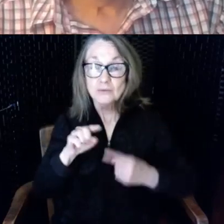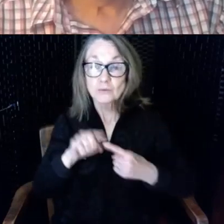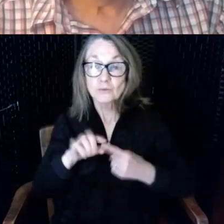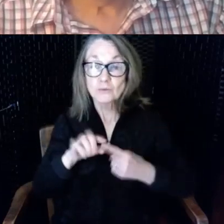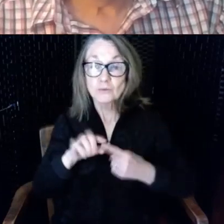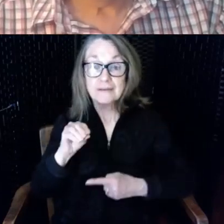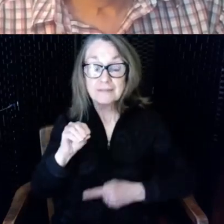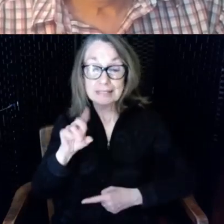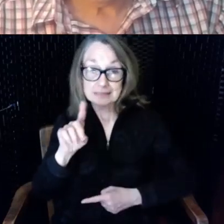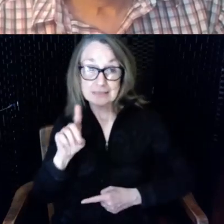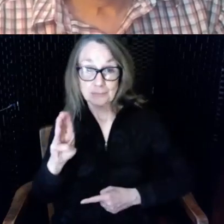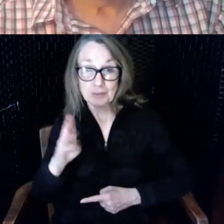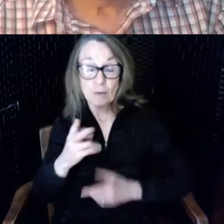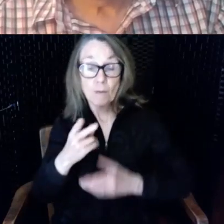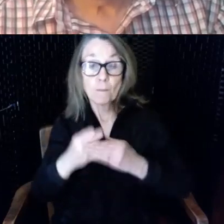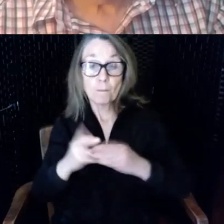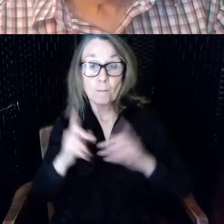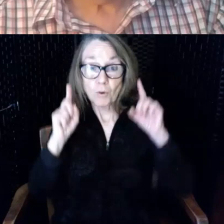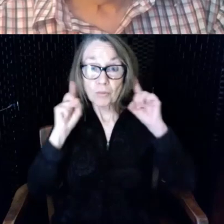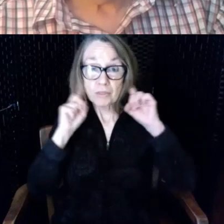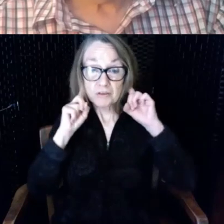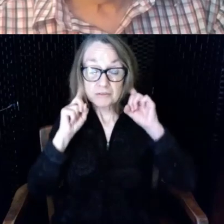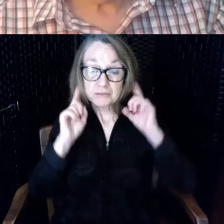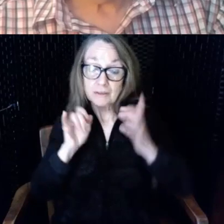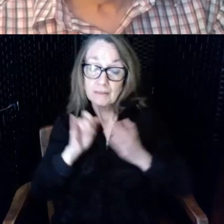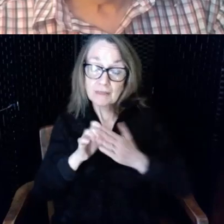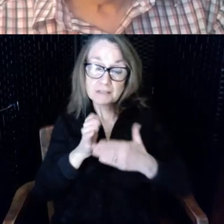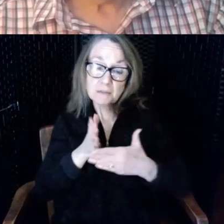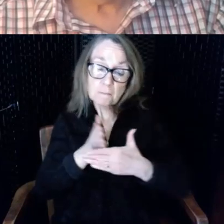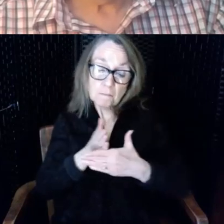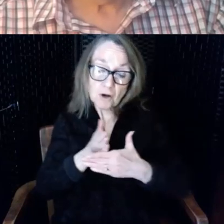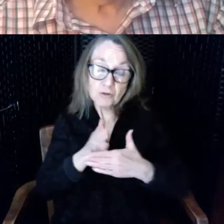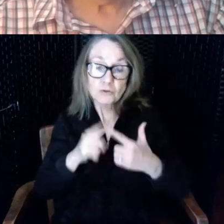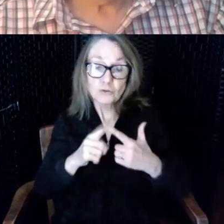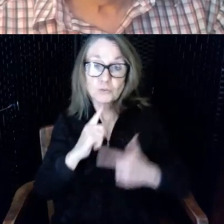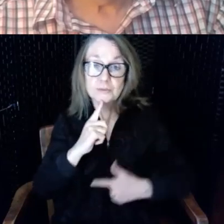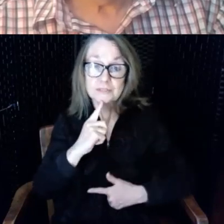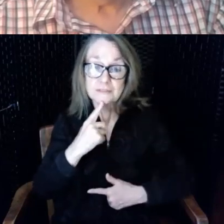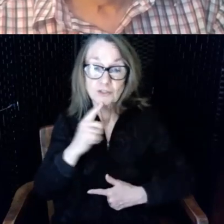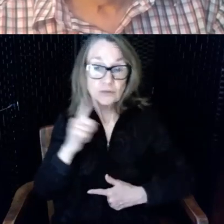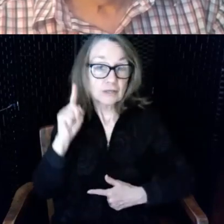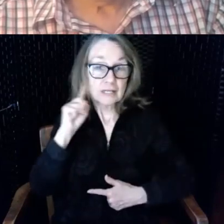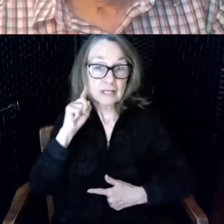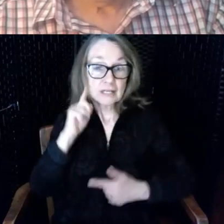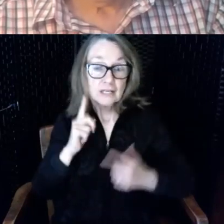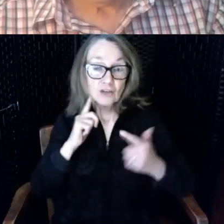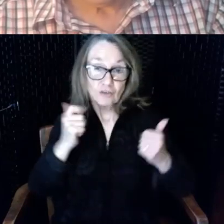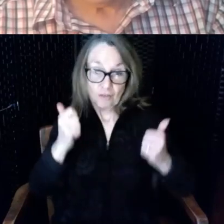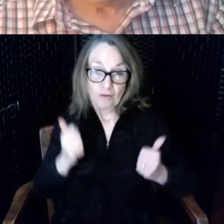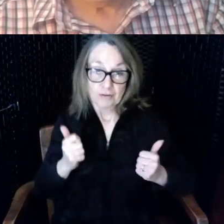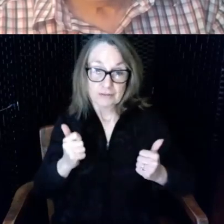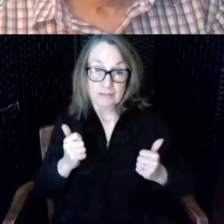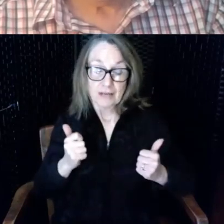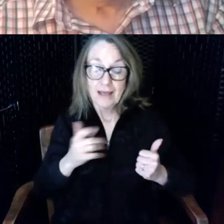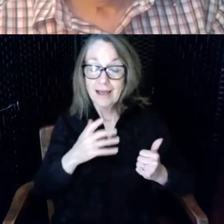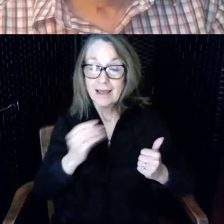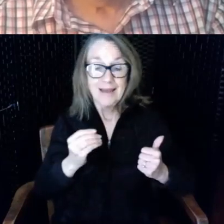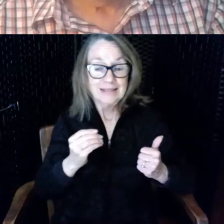that's a moderate to severe hearing loss and very poor speech discrimination I've